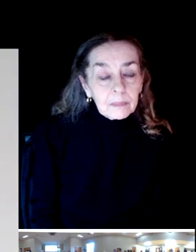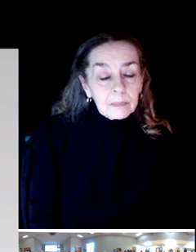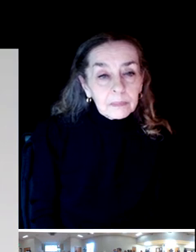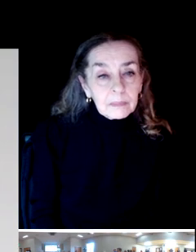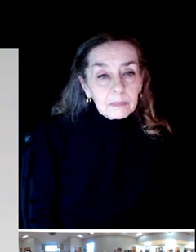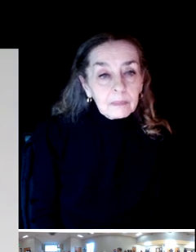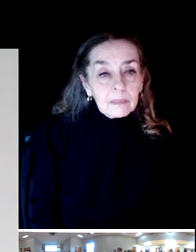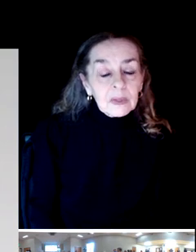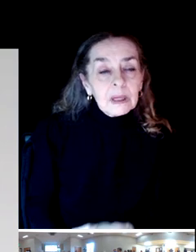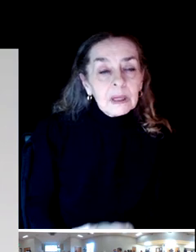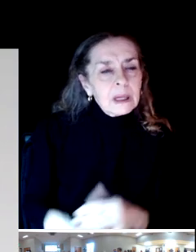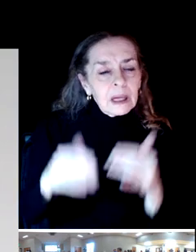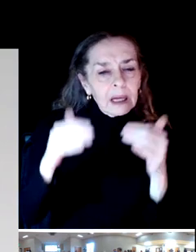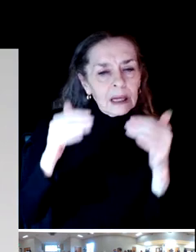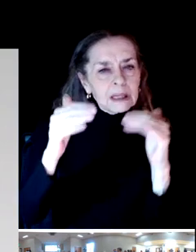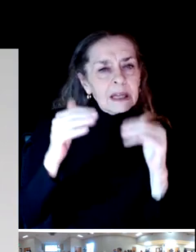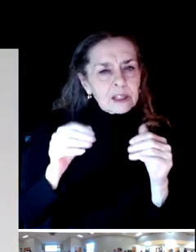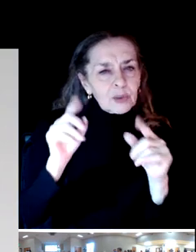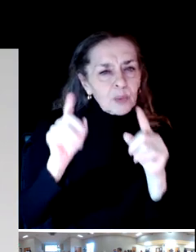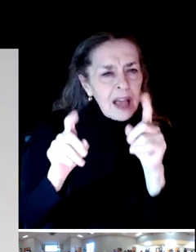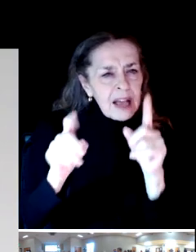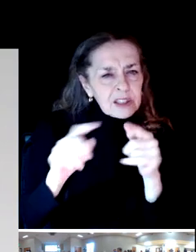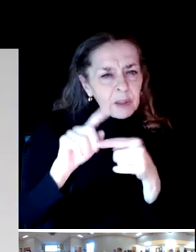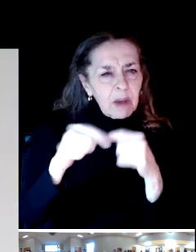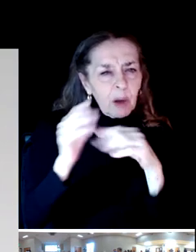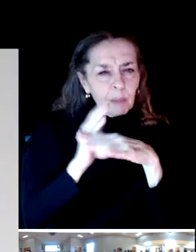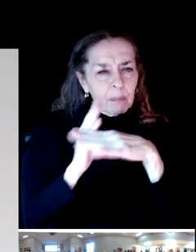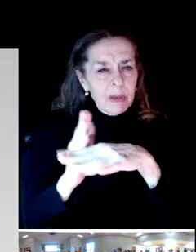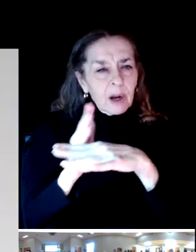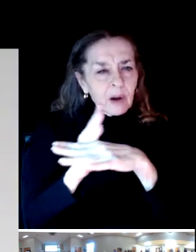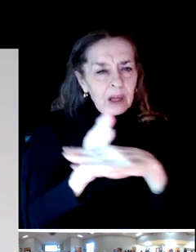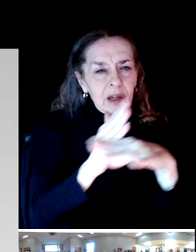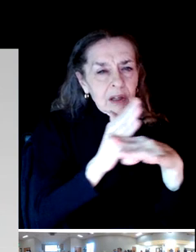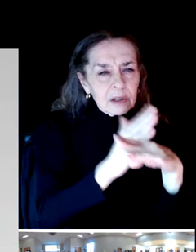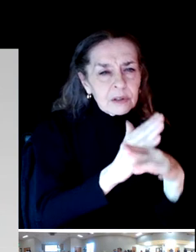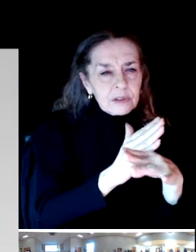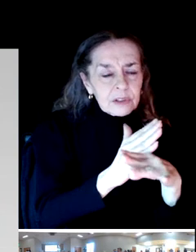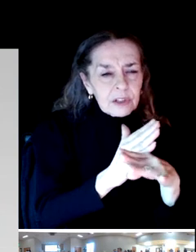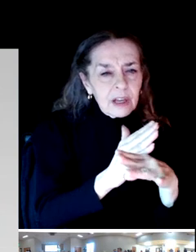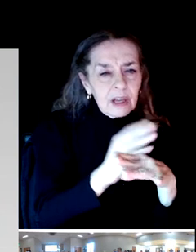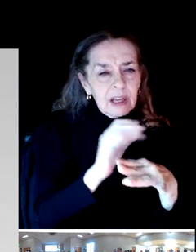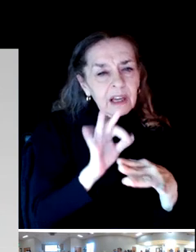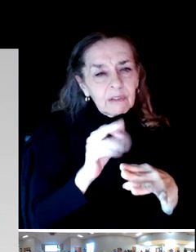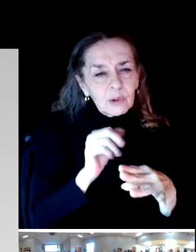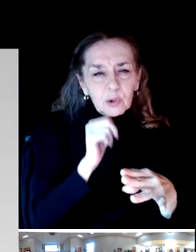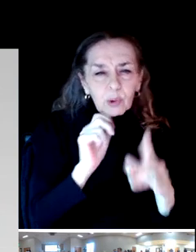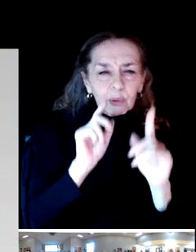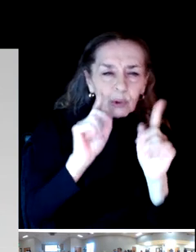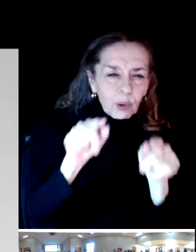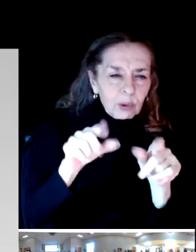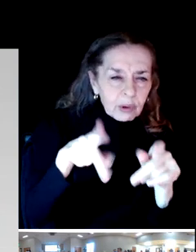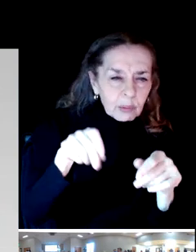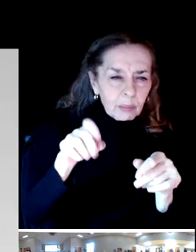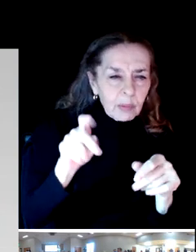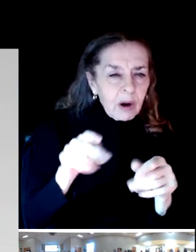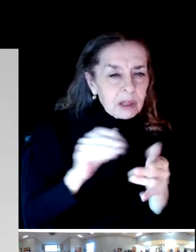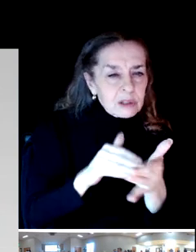So then we asked about barriers. We said, if you don't go to a park as much as you want, what are those barriers that